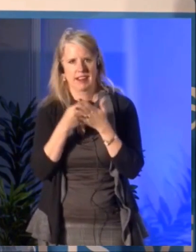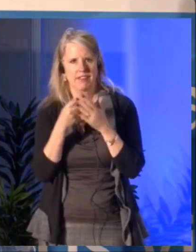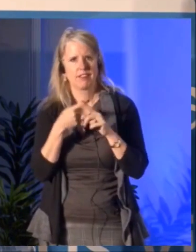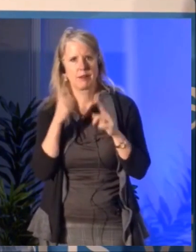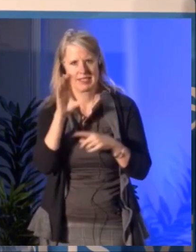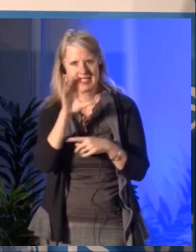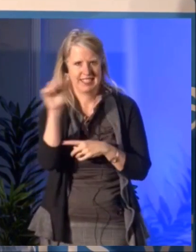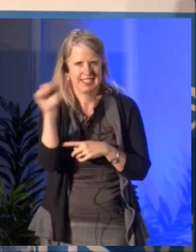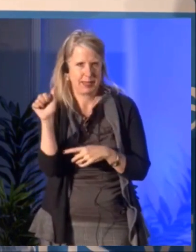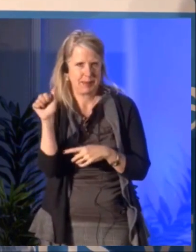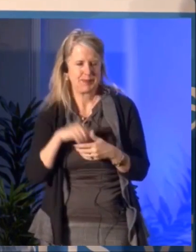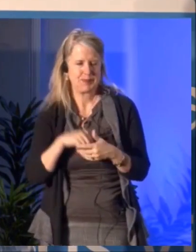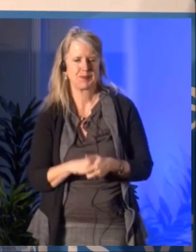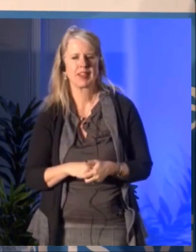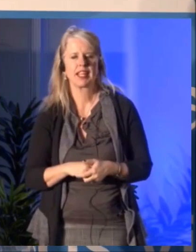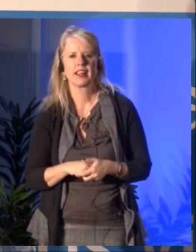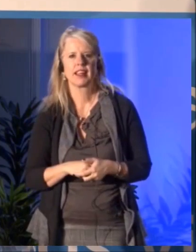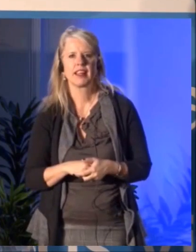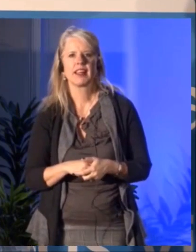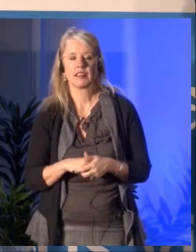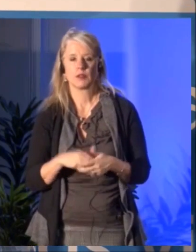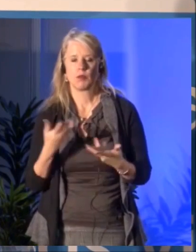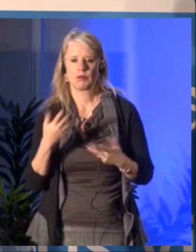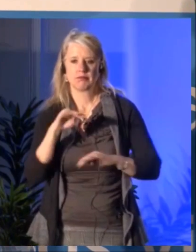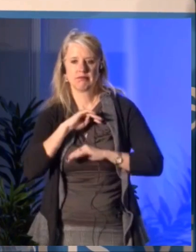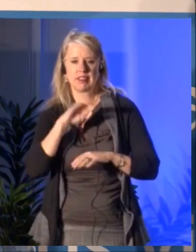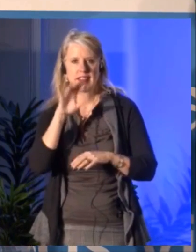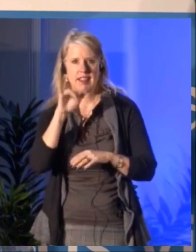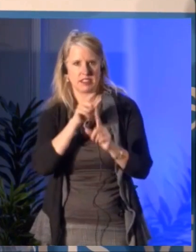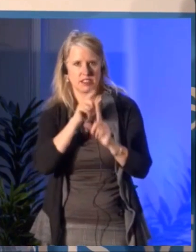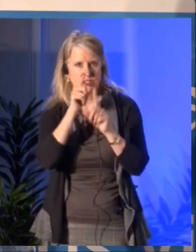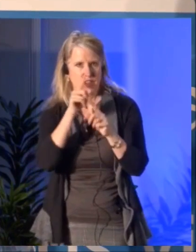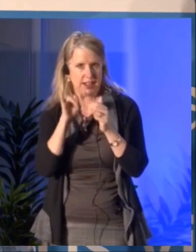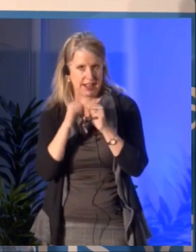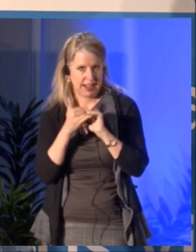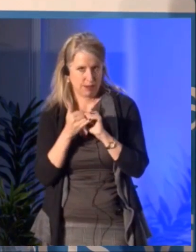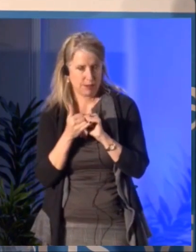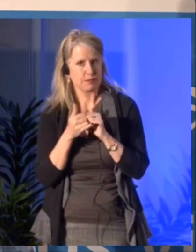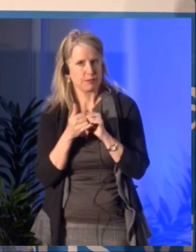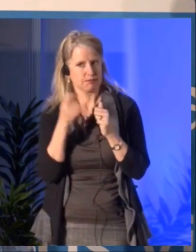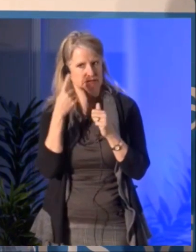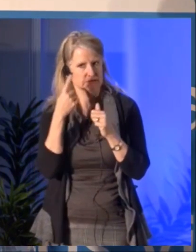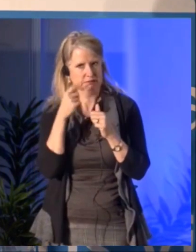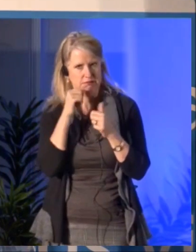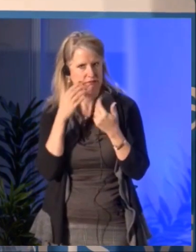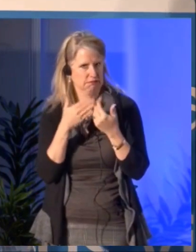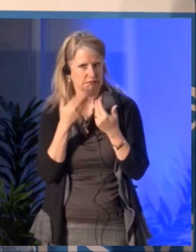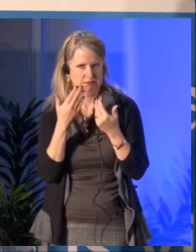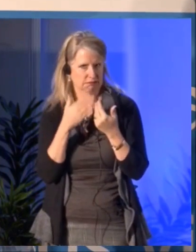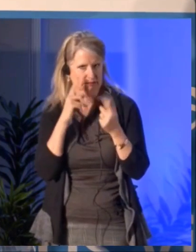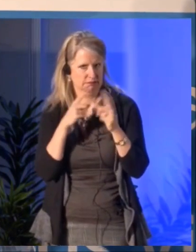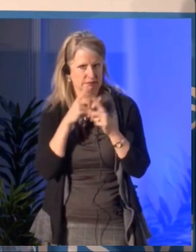And in order to meet that target because it's not an easy target to meet believe me because when we look at our numbers